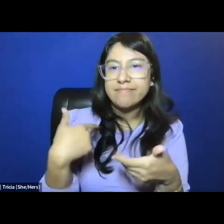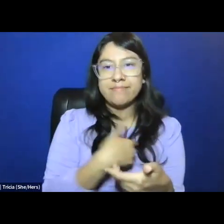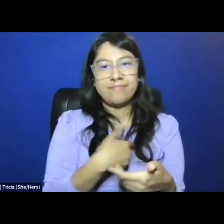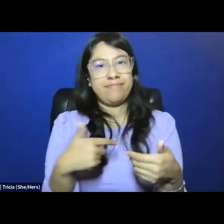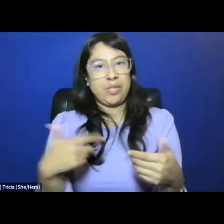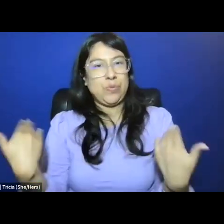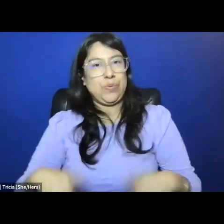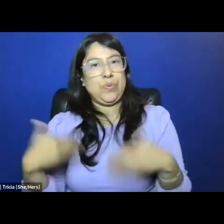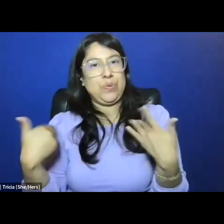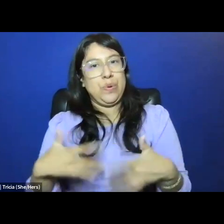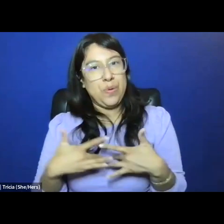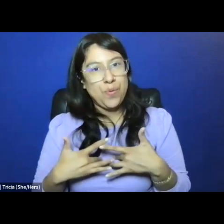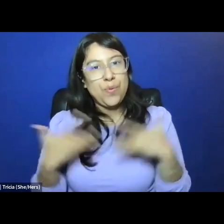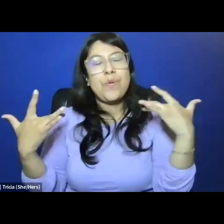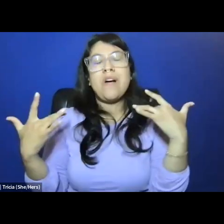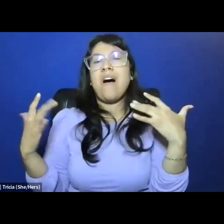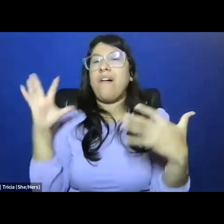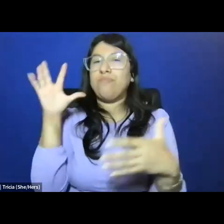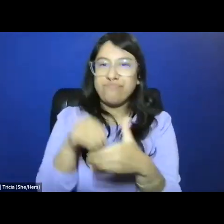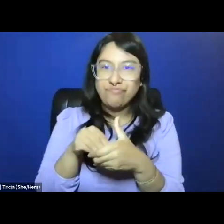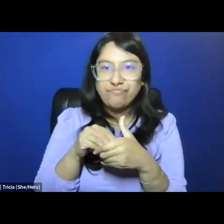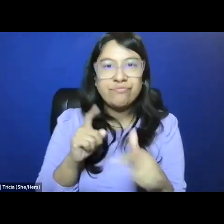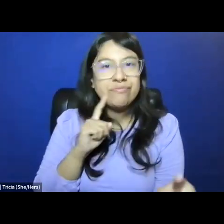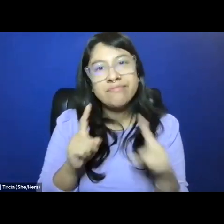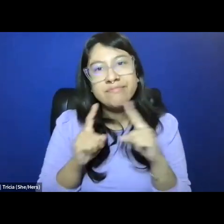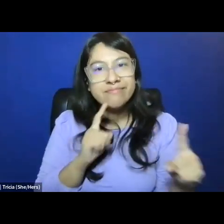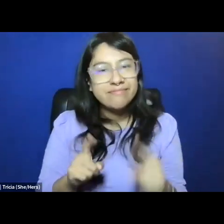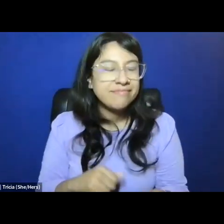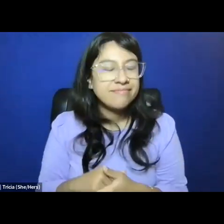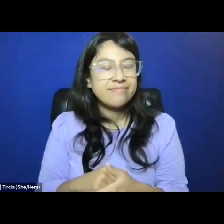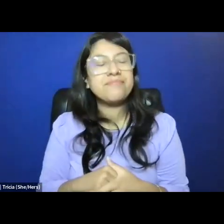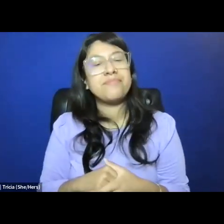I'm really thrilled to be a part of this conversation,